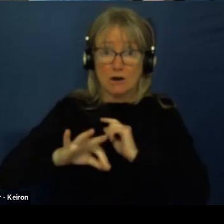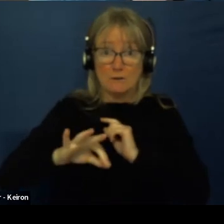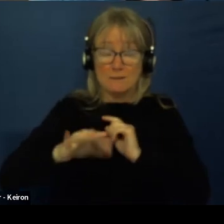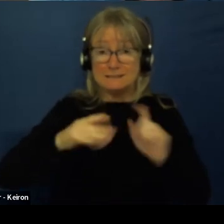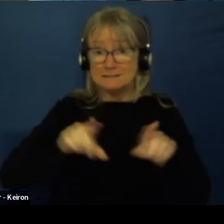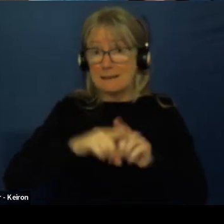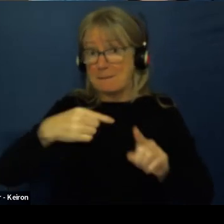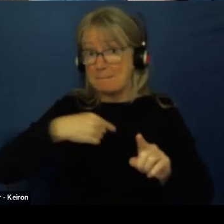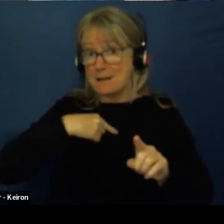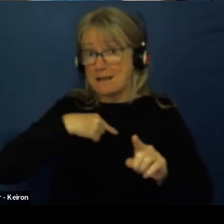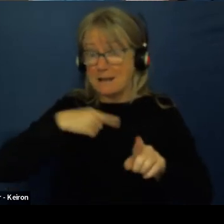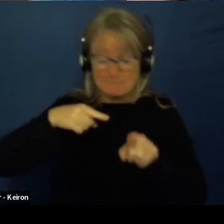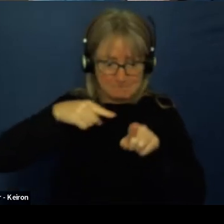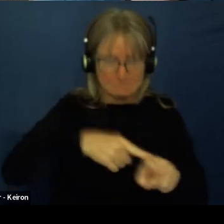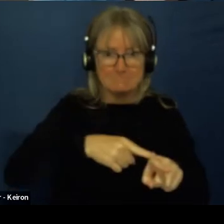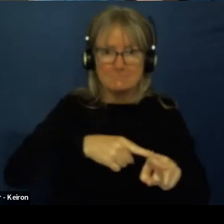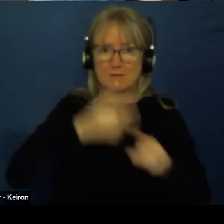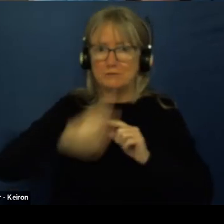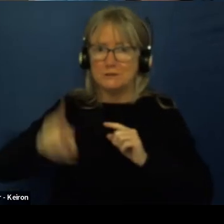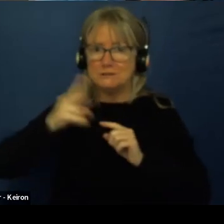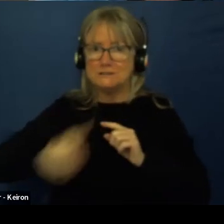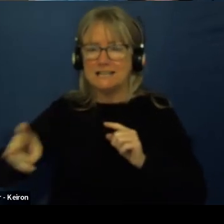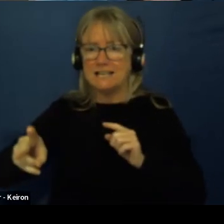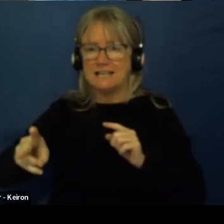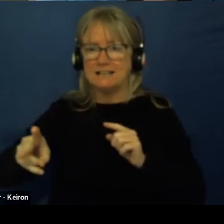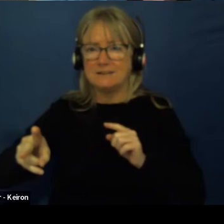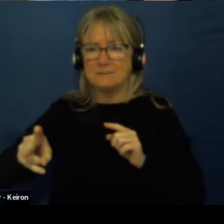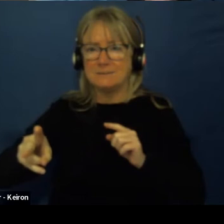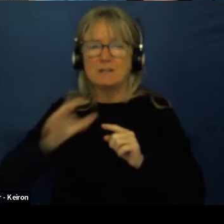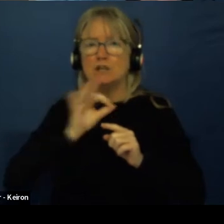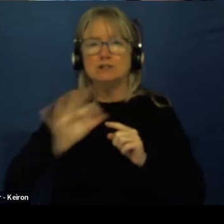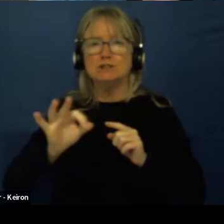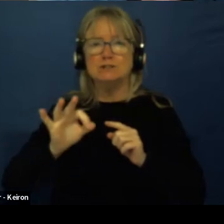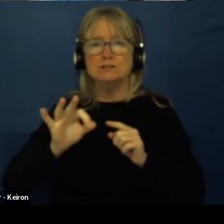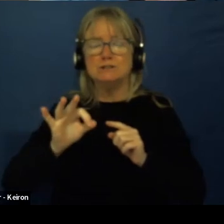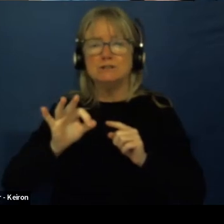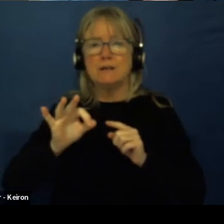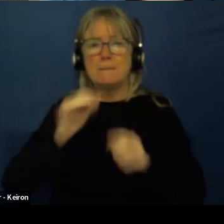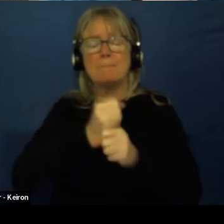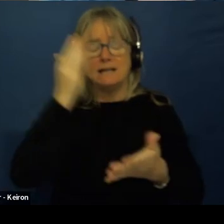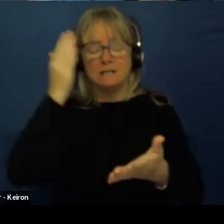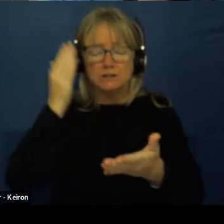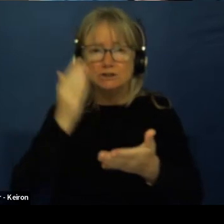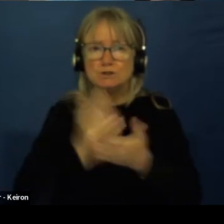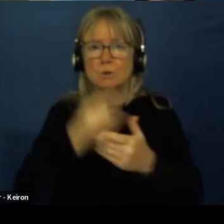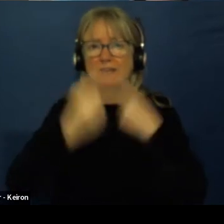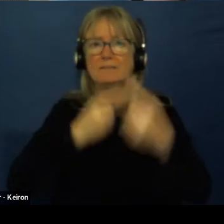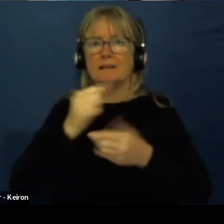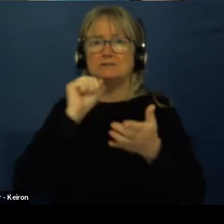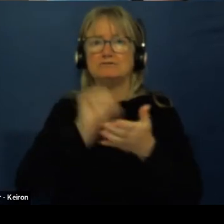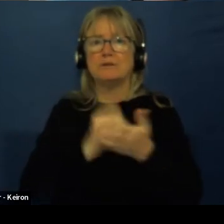Don't source out school based stuff that isn't a part of your child's intended school.